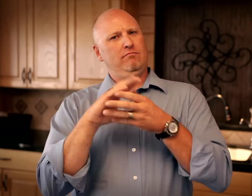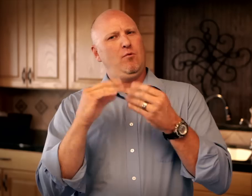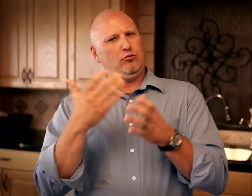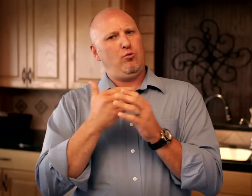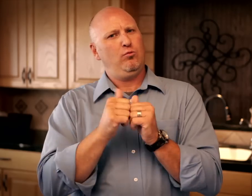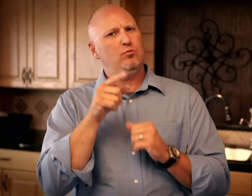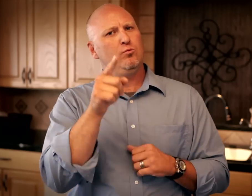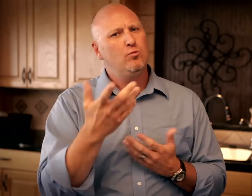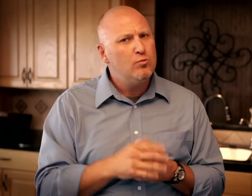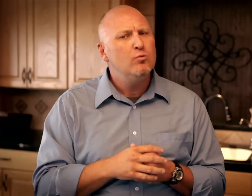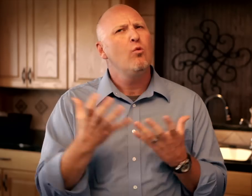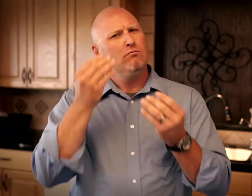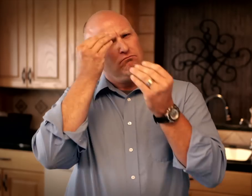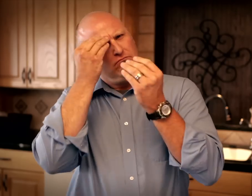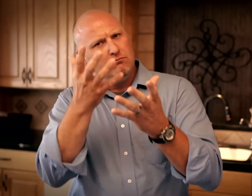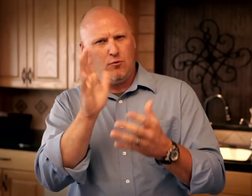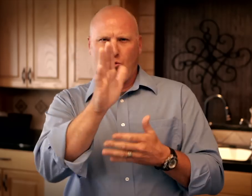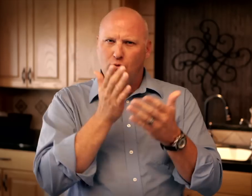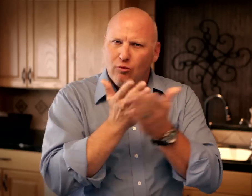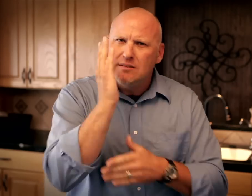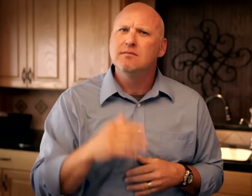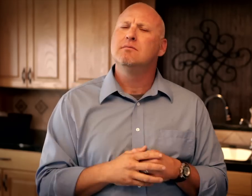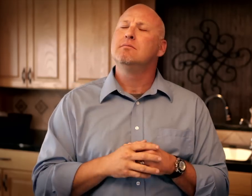They all have messages they want to share with you. They want to inform you of your rights.